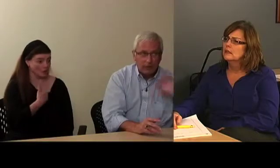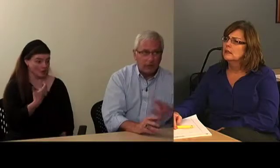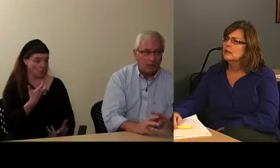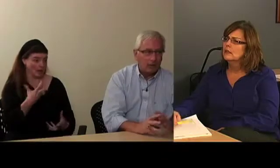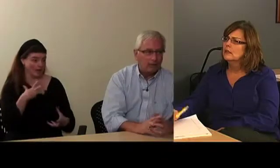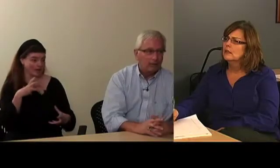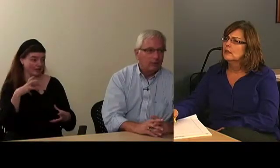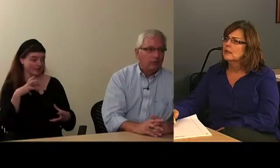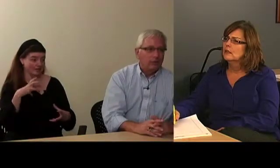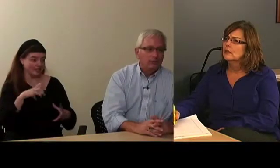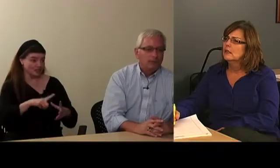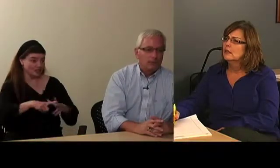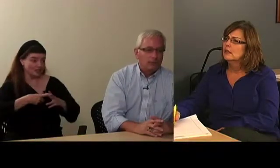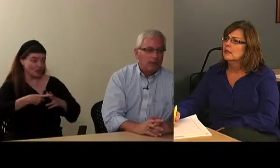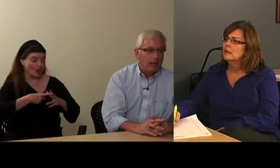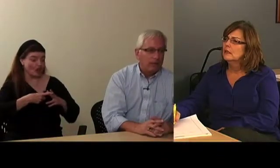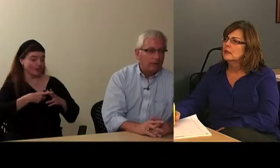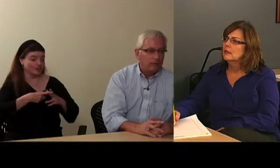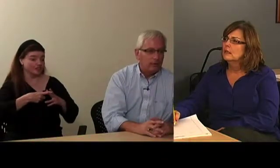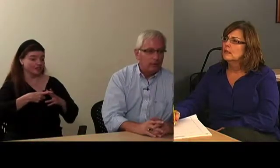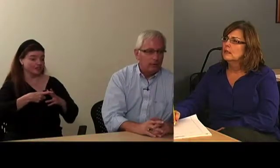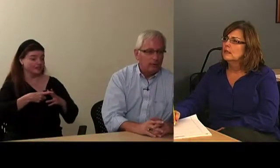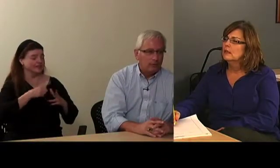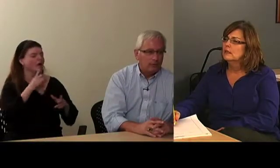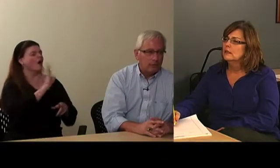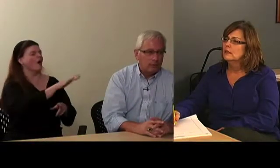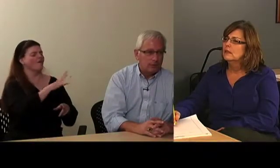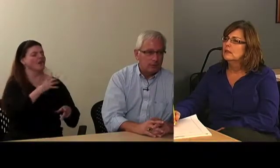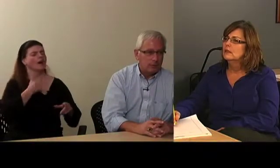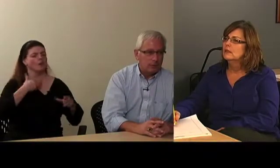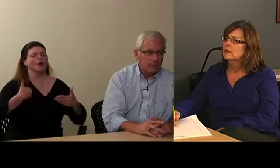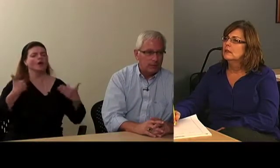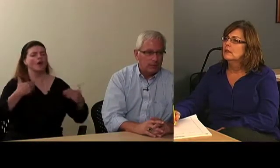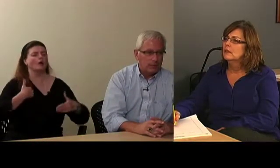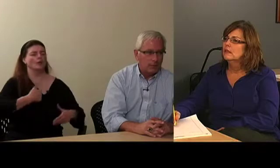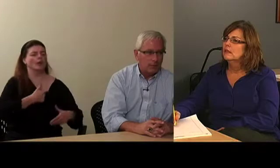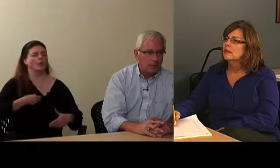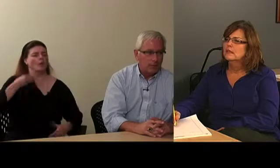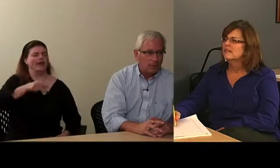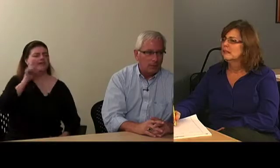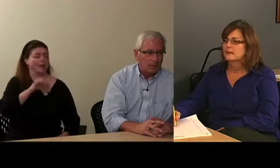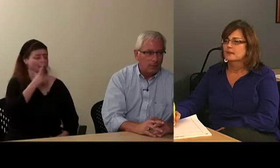any kind of just paying for the interpreter services because they're saying they don't want to.